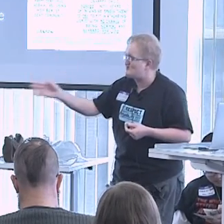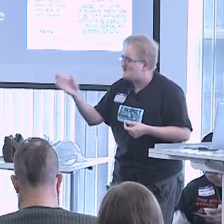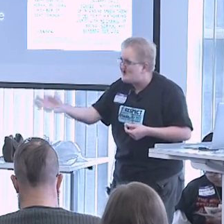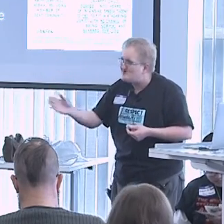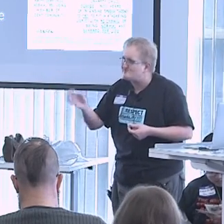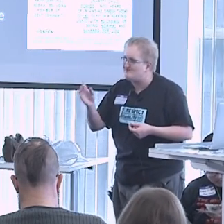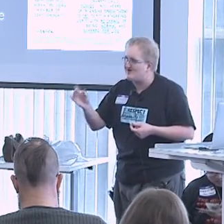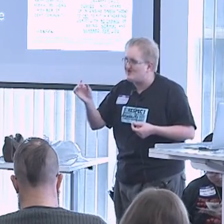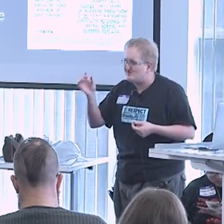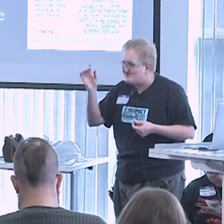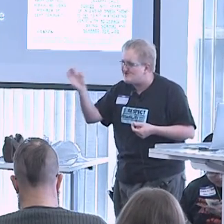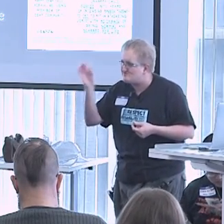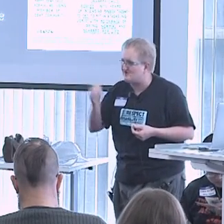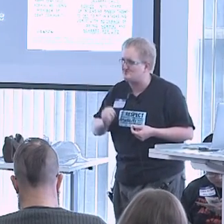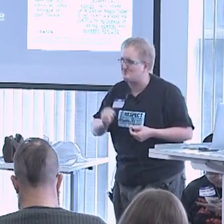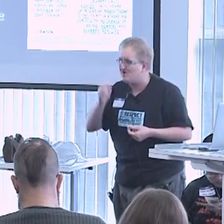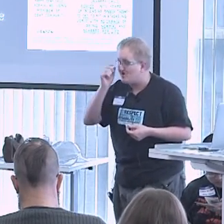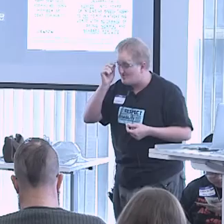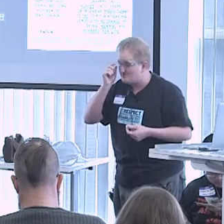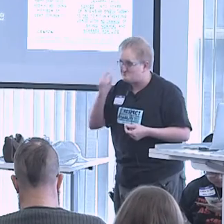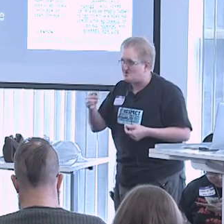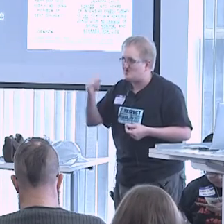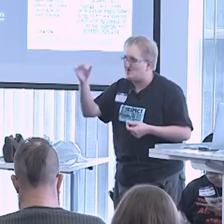when it's done on a very young person.